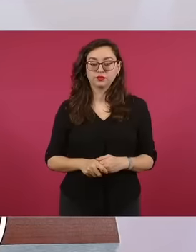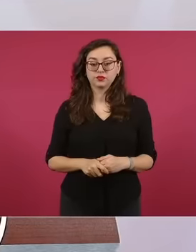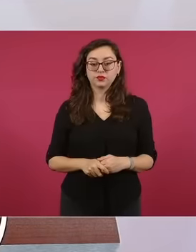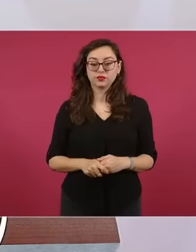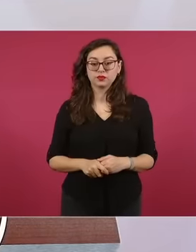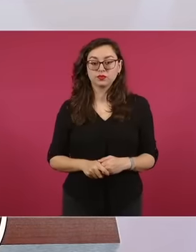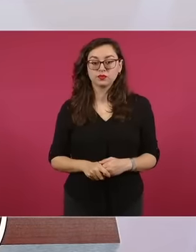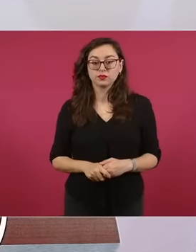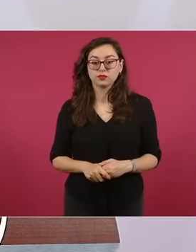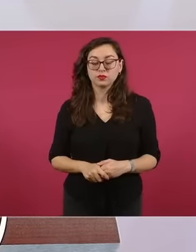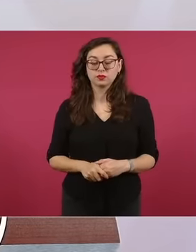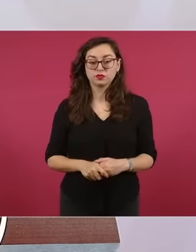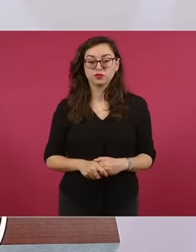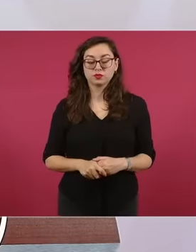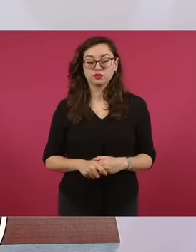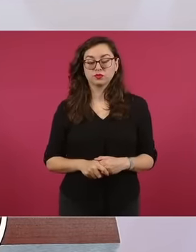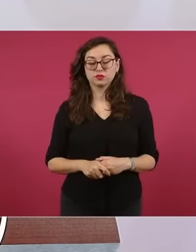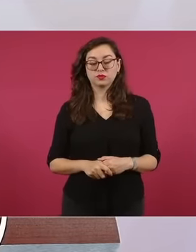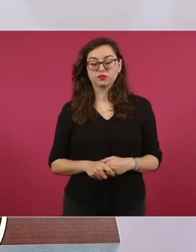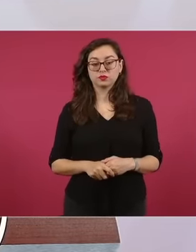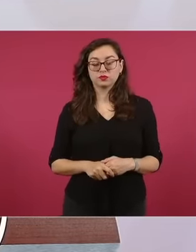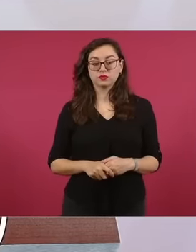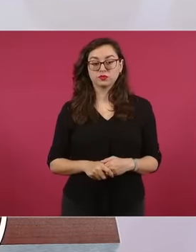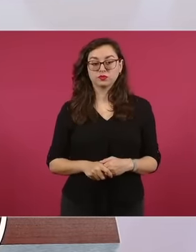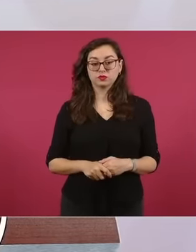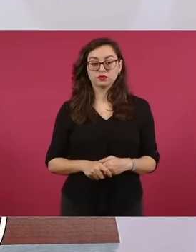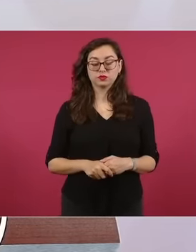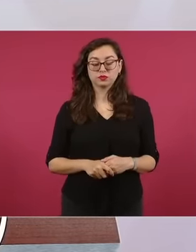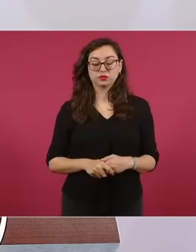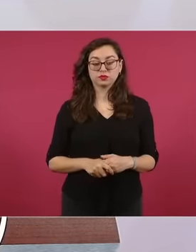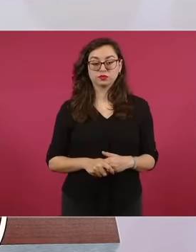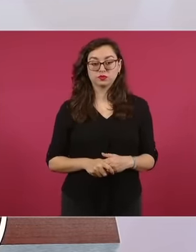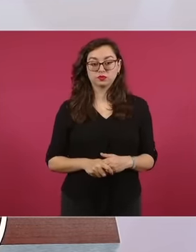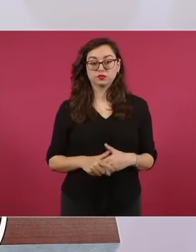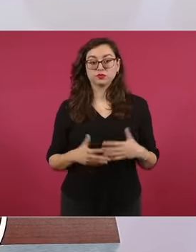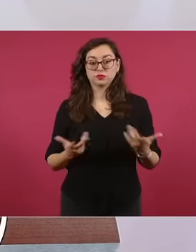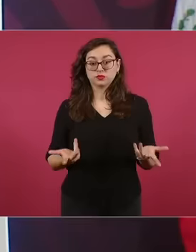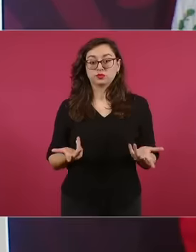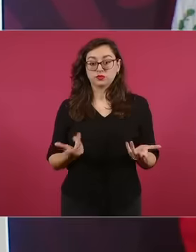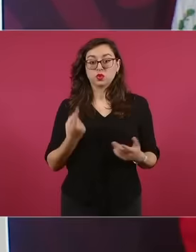he used that phrase